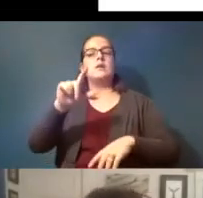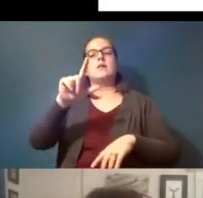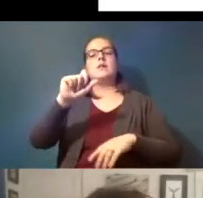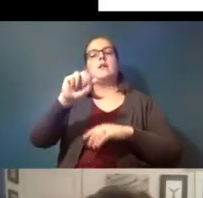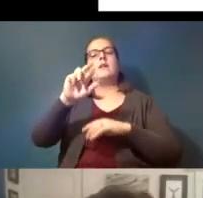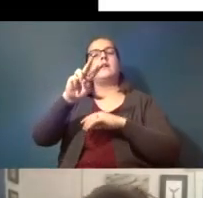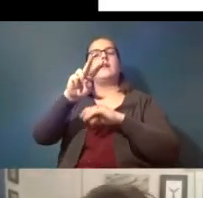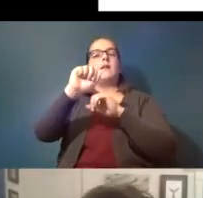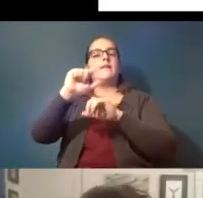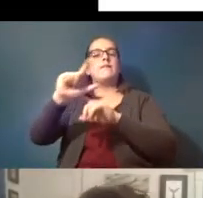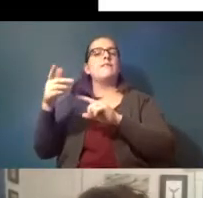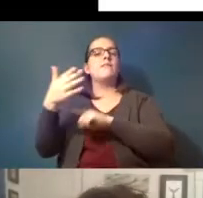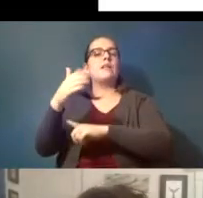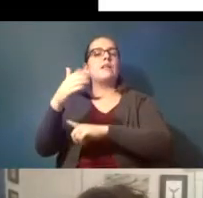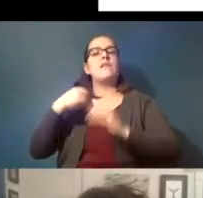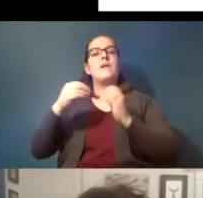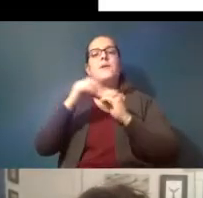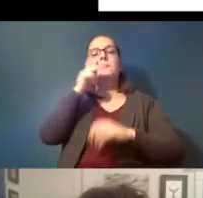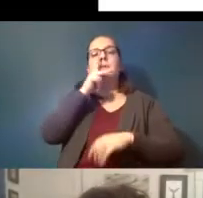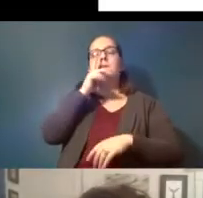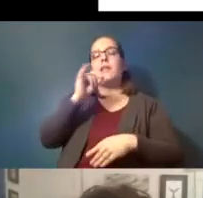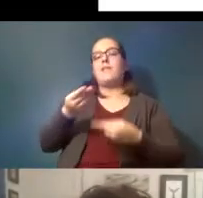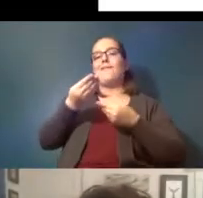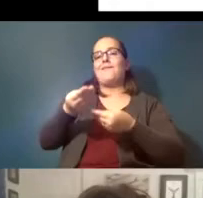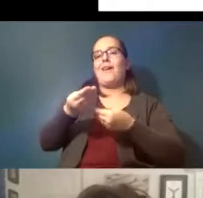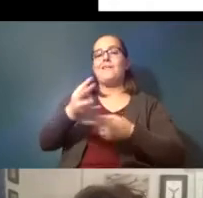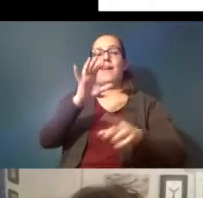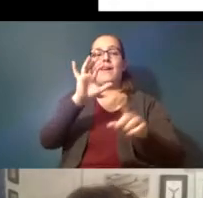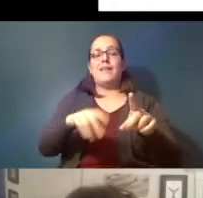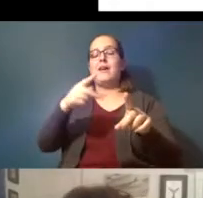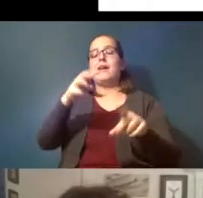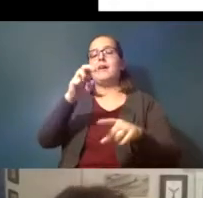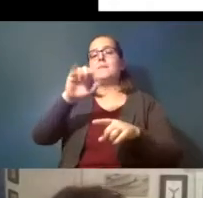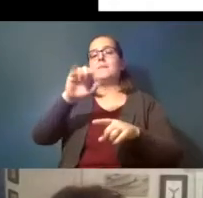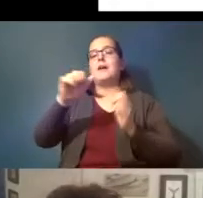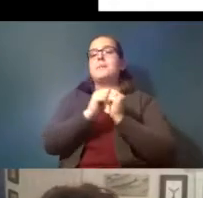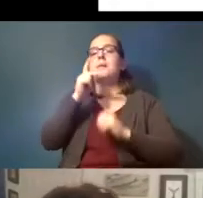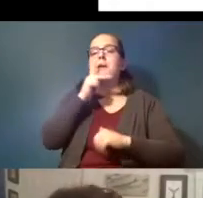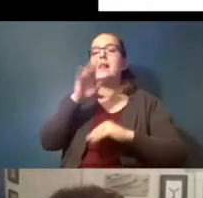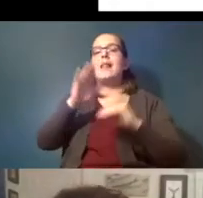more plastics if they're fed these prey with the plastics than they do just getting them directly